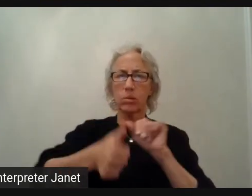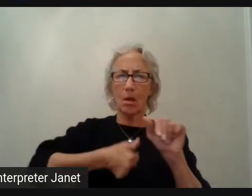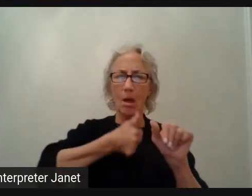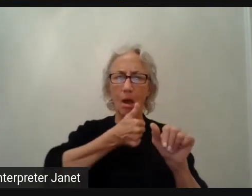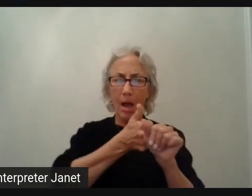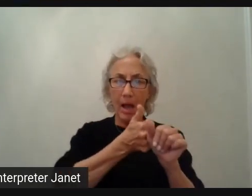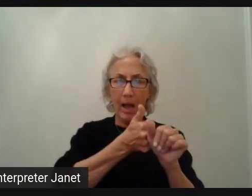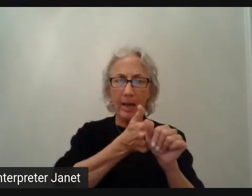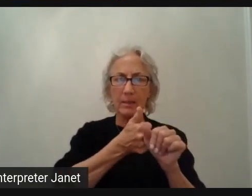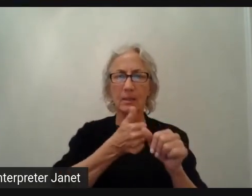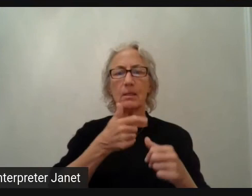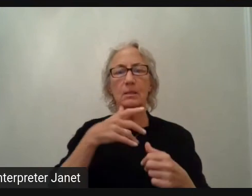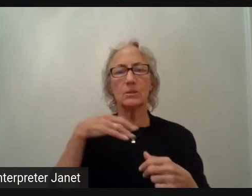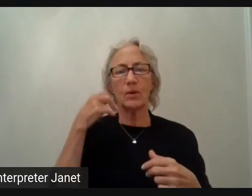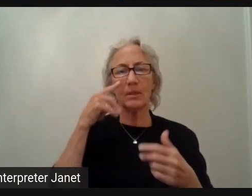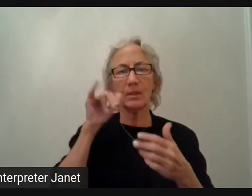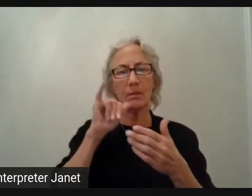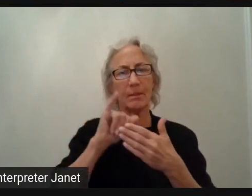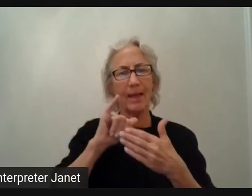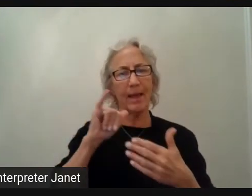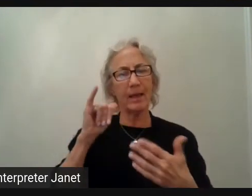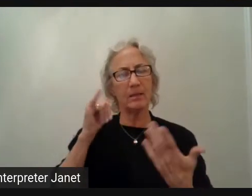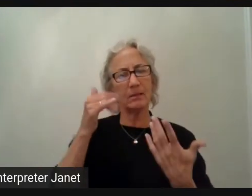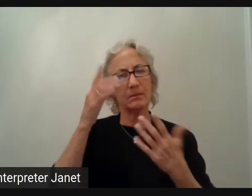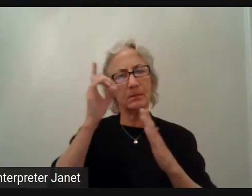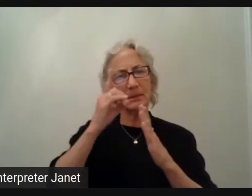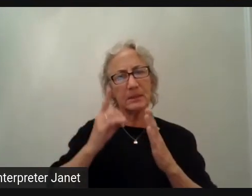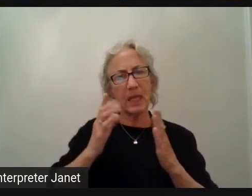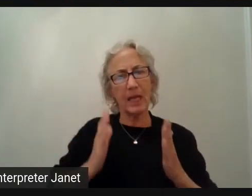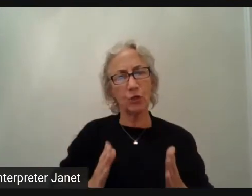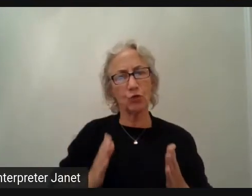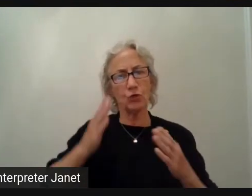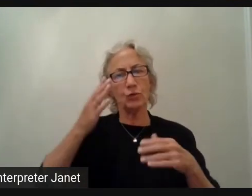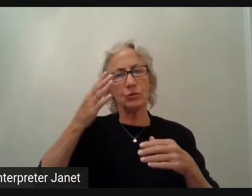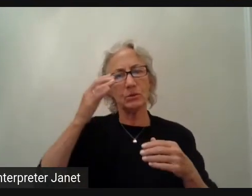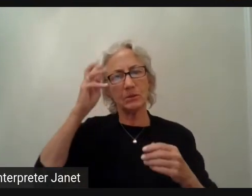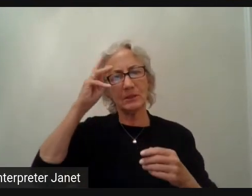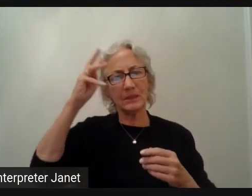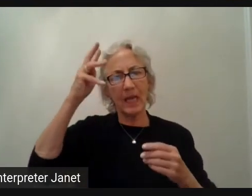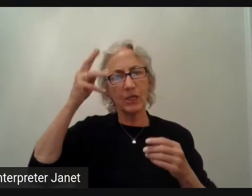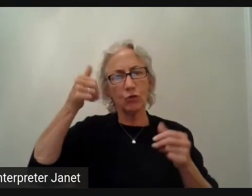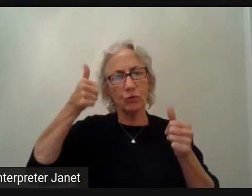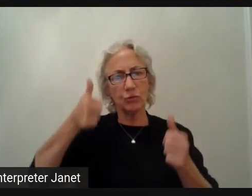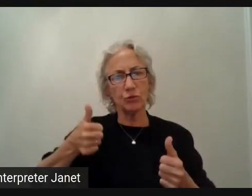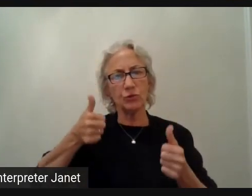I think that the designers don't fully understand